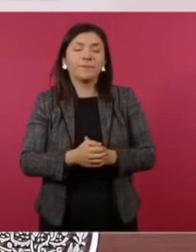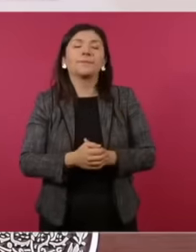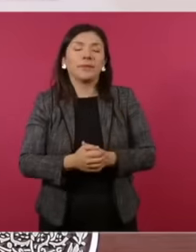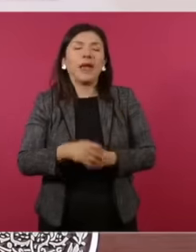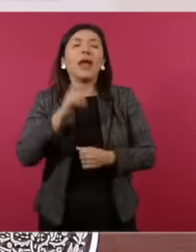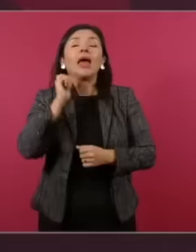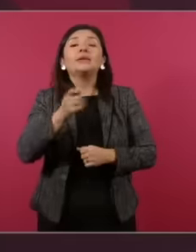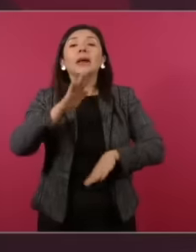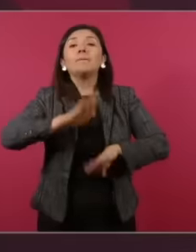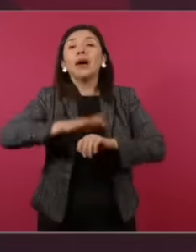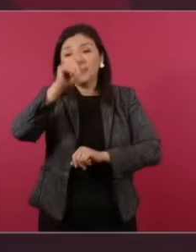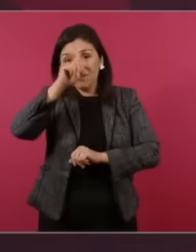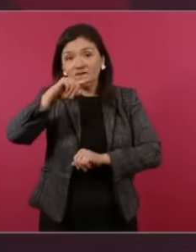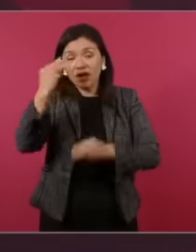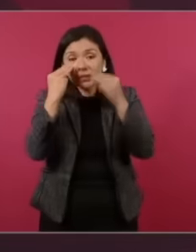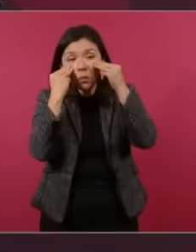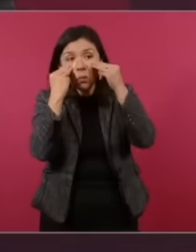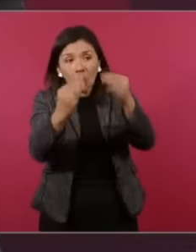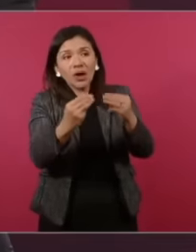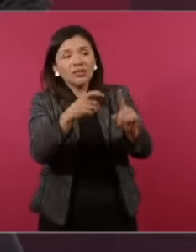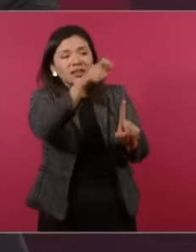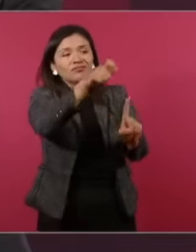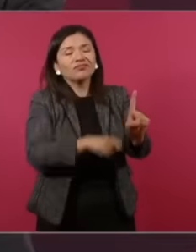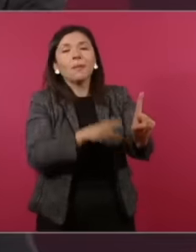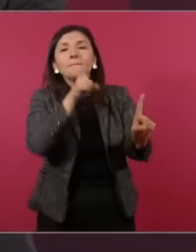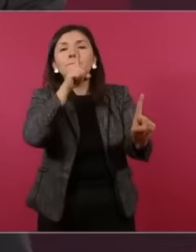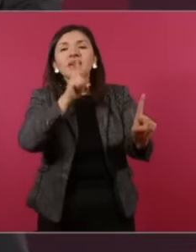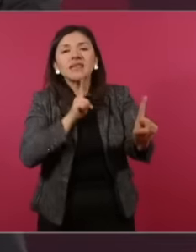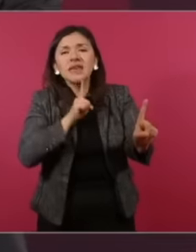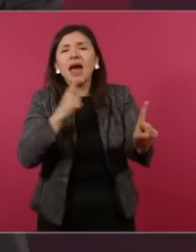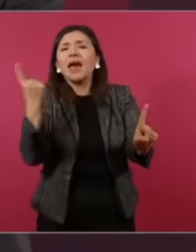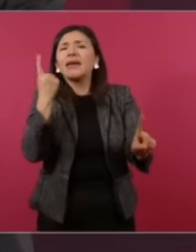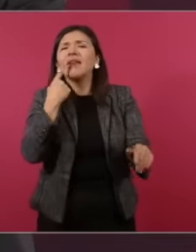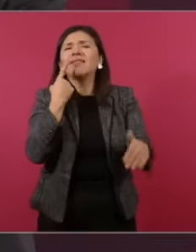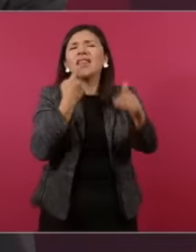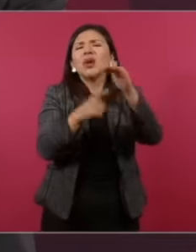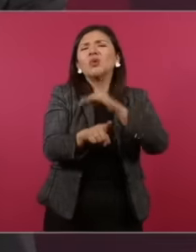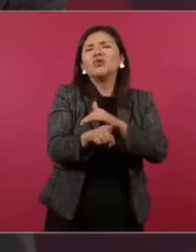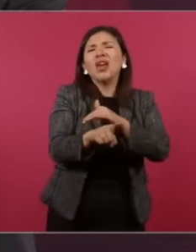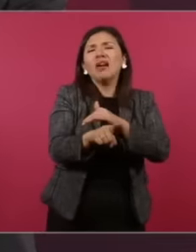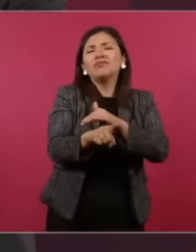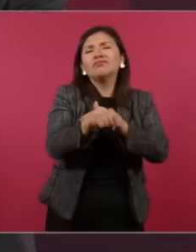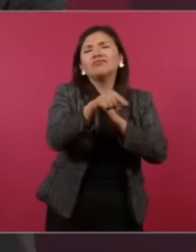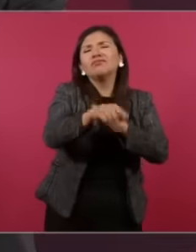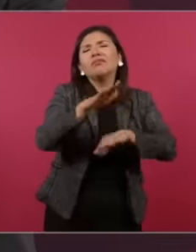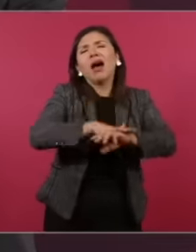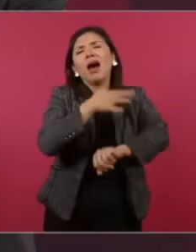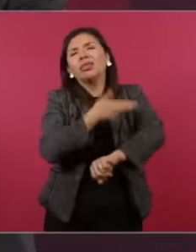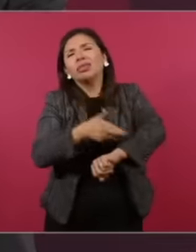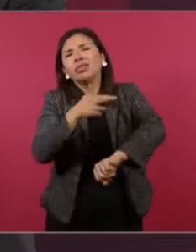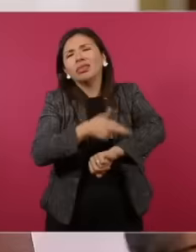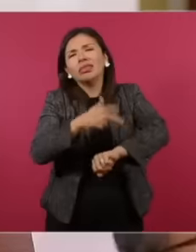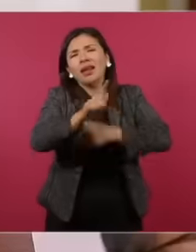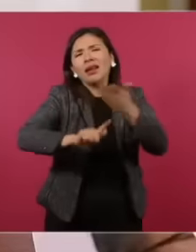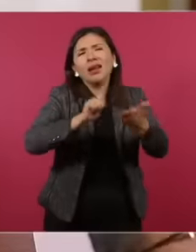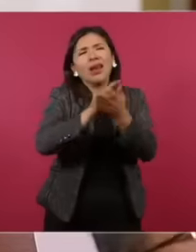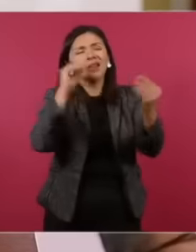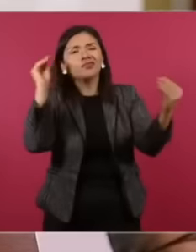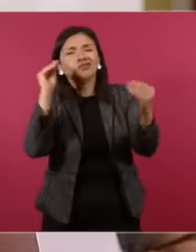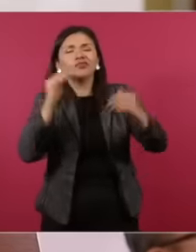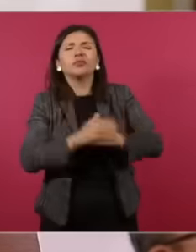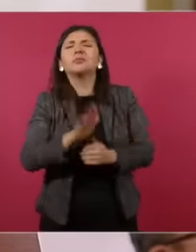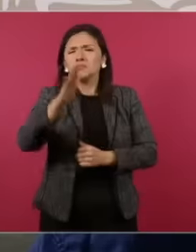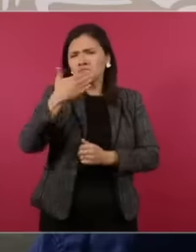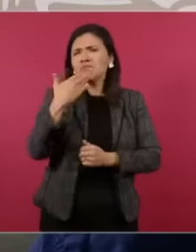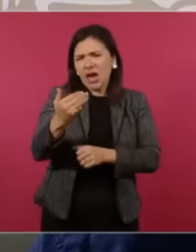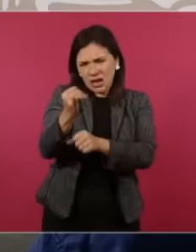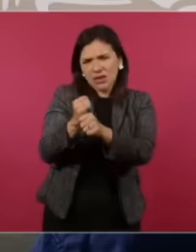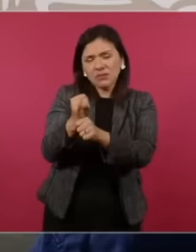that filing a legal complaint is good for them to be investigated president But why not there is no